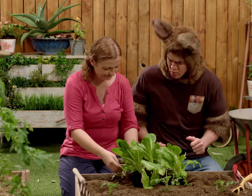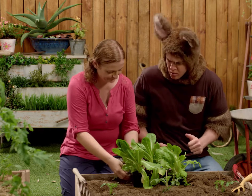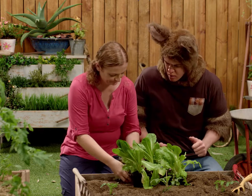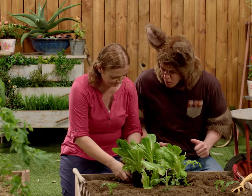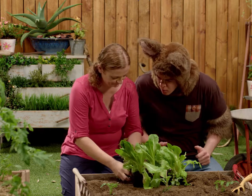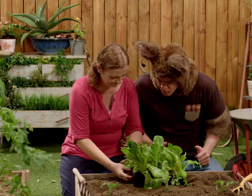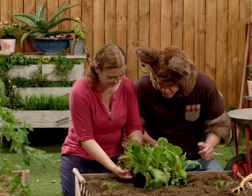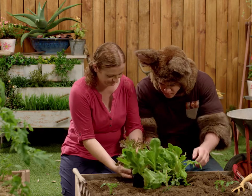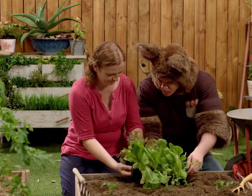take the lettuce out.